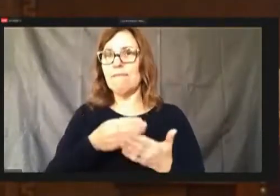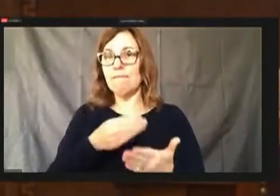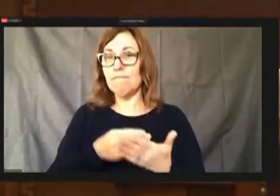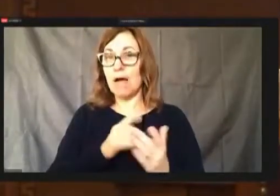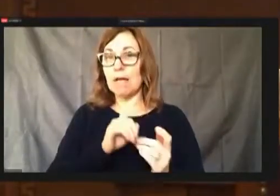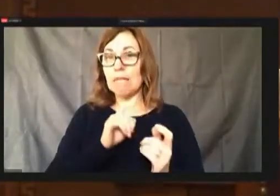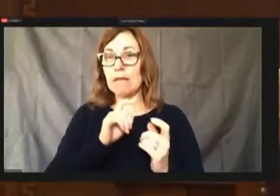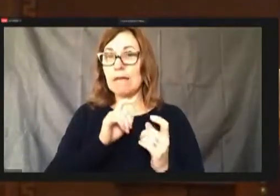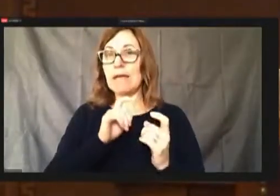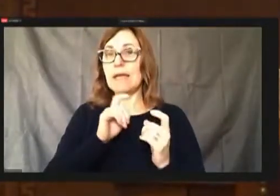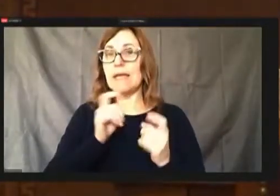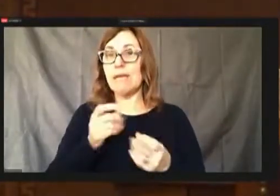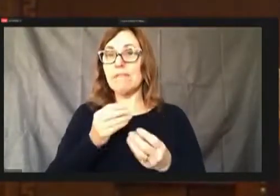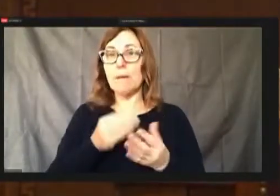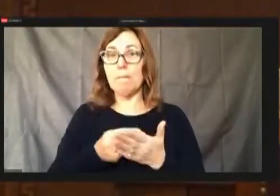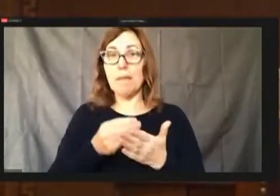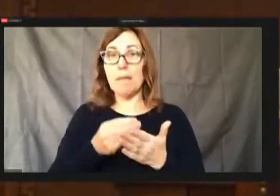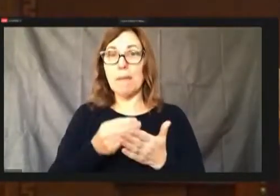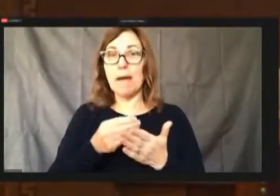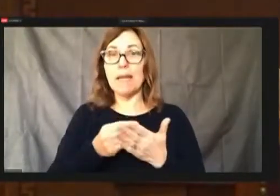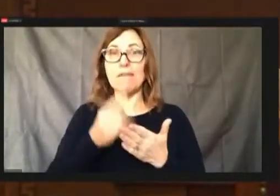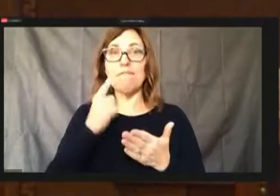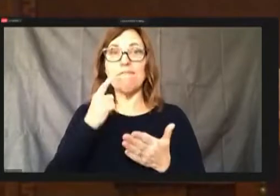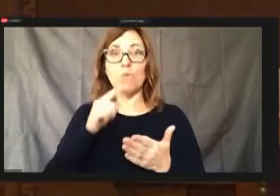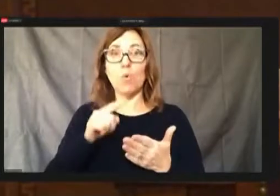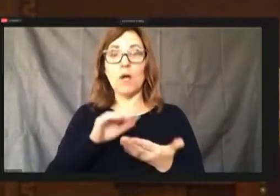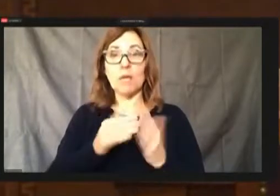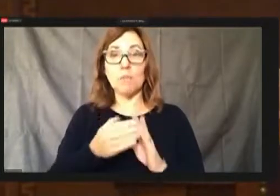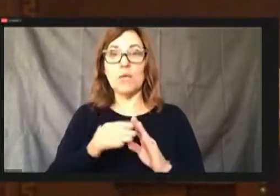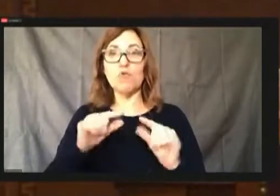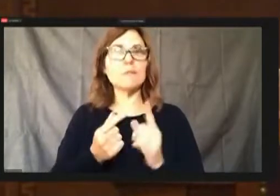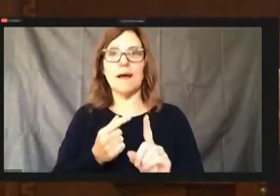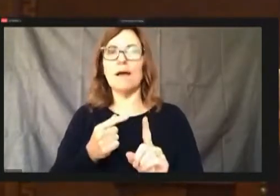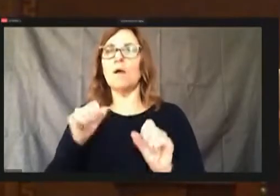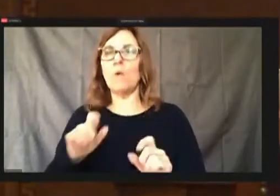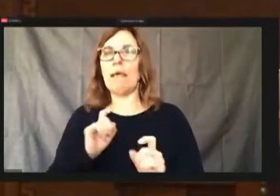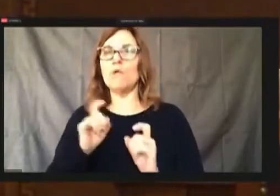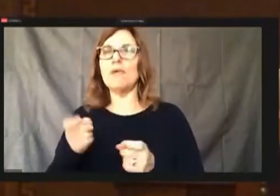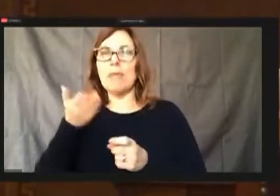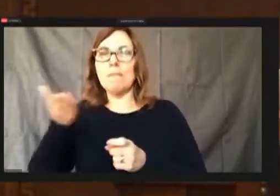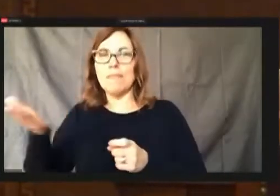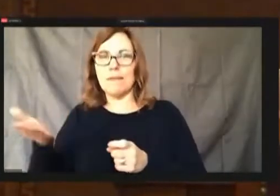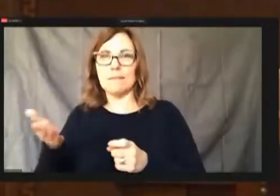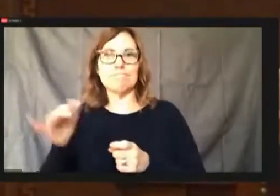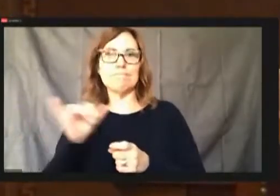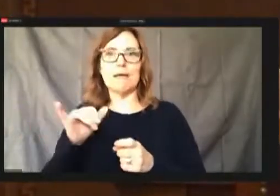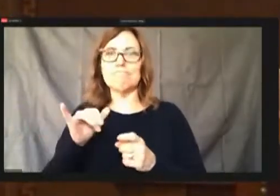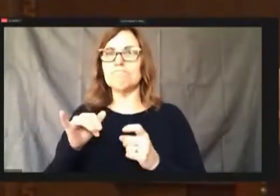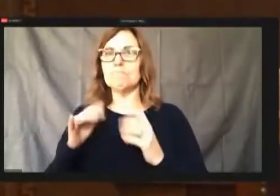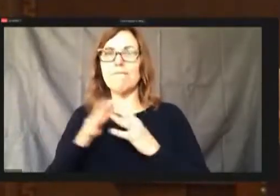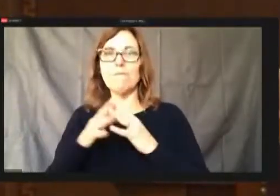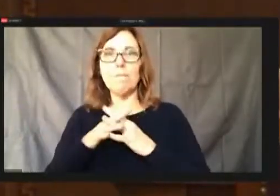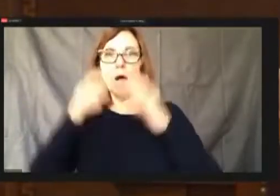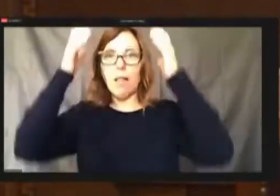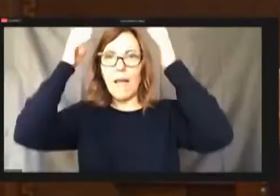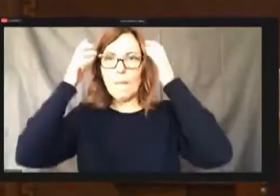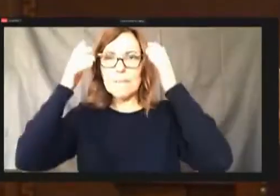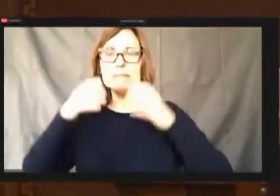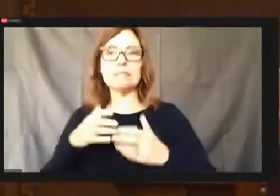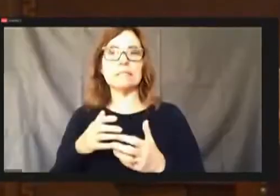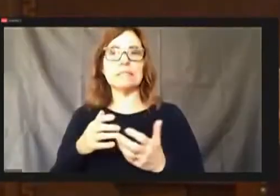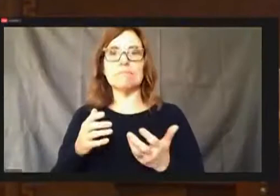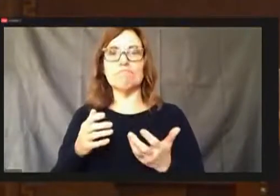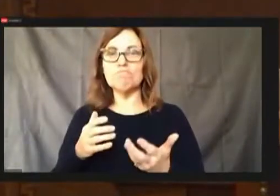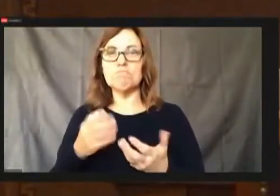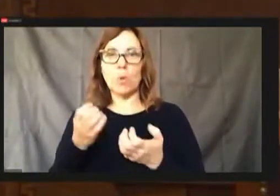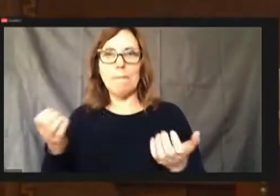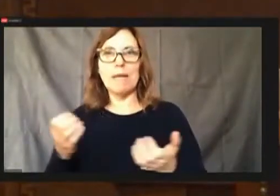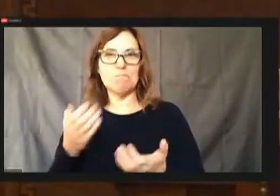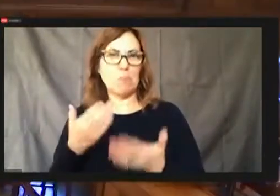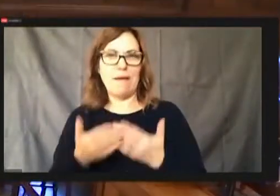them with items that they need football helmets equipment.